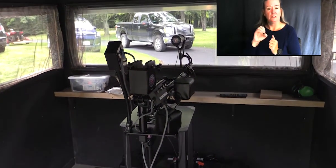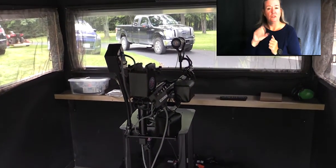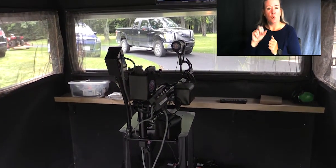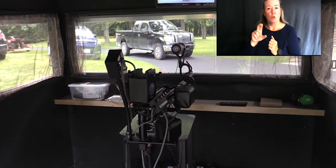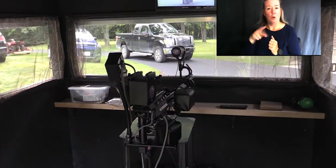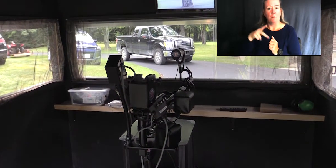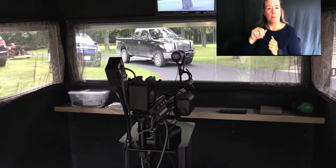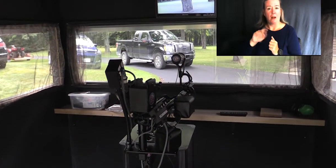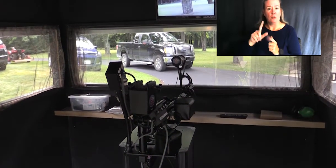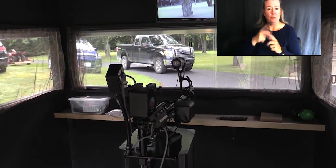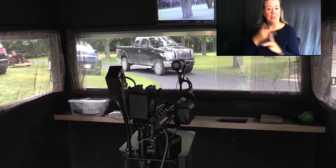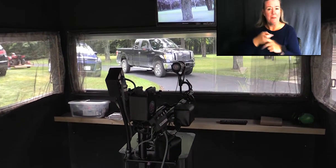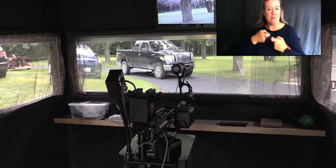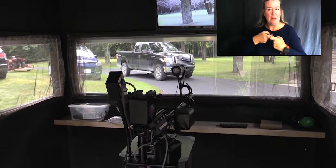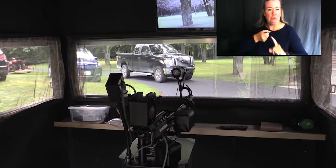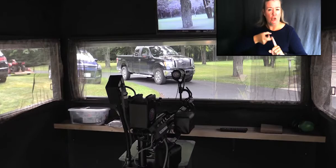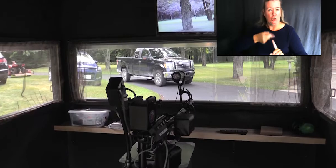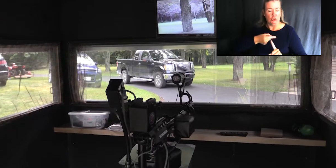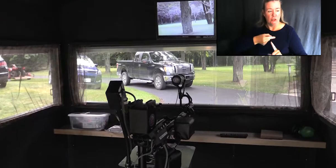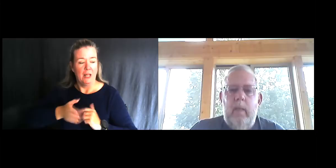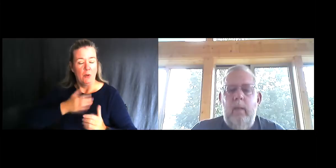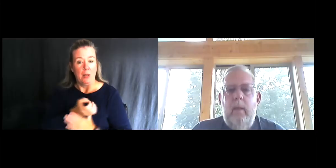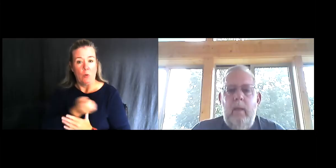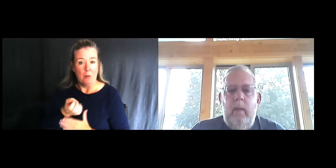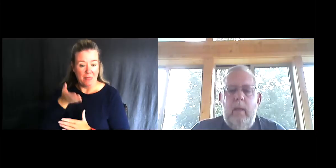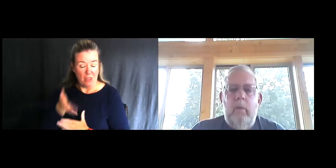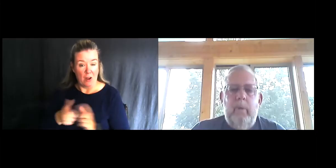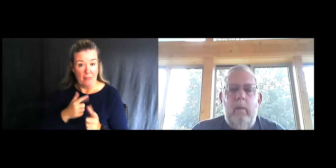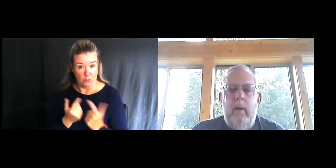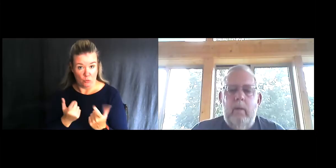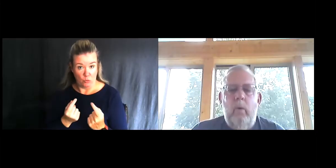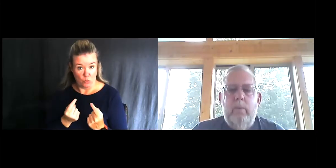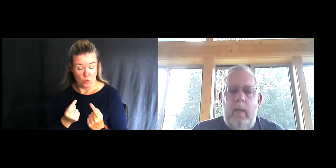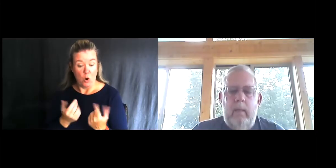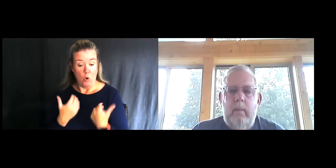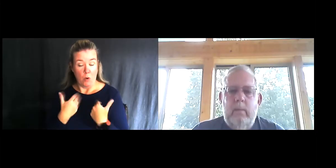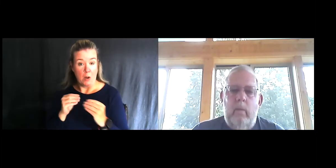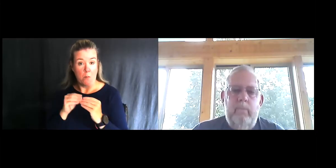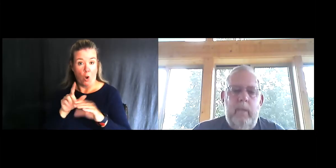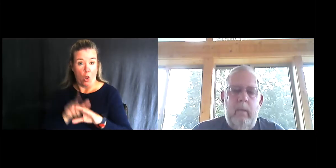The equipment would go on there and what we did is we put a longer hose on it so if we